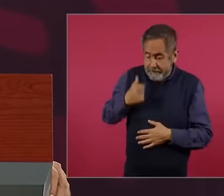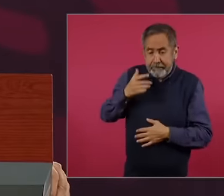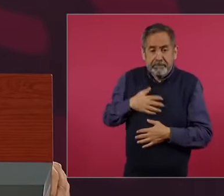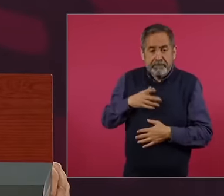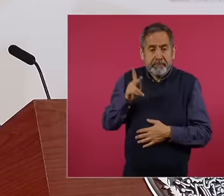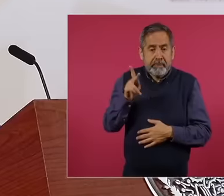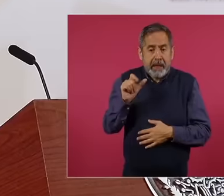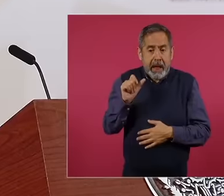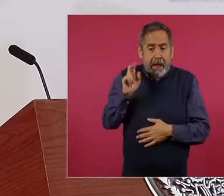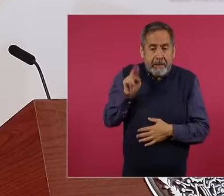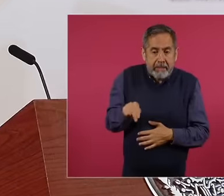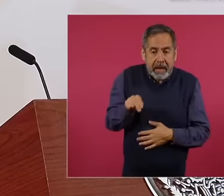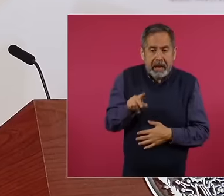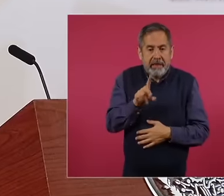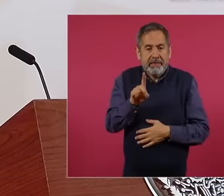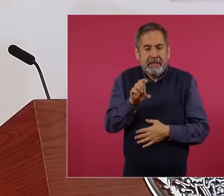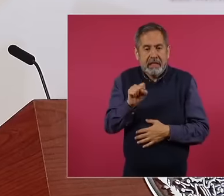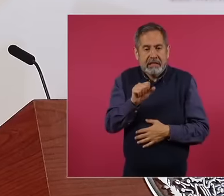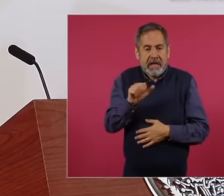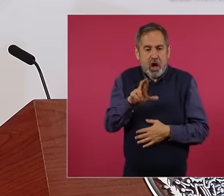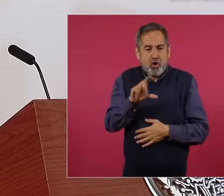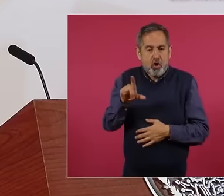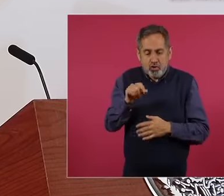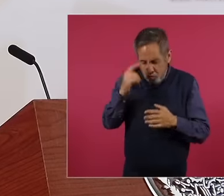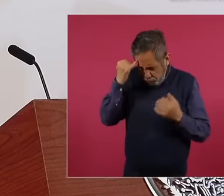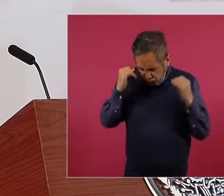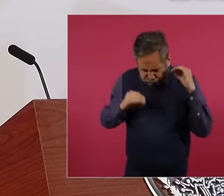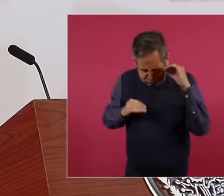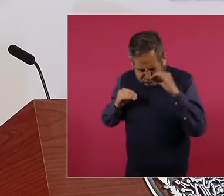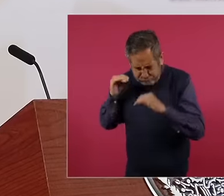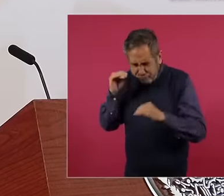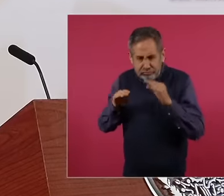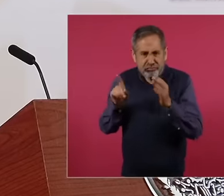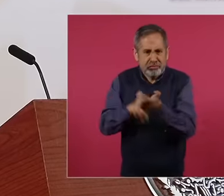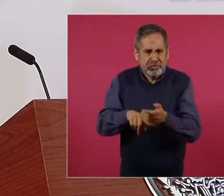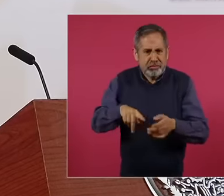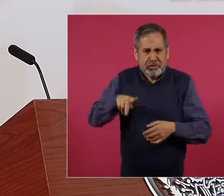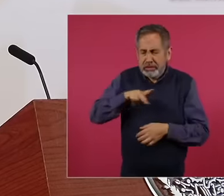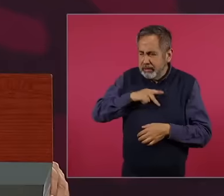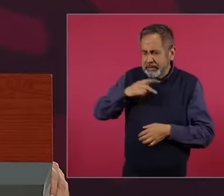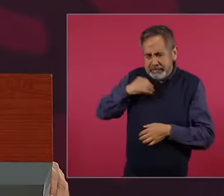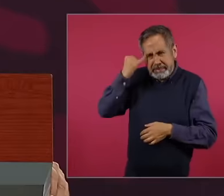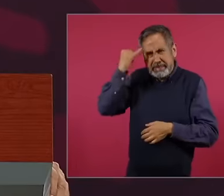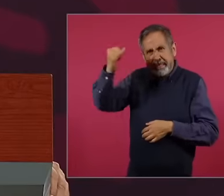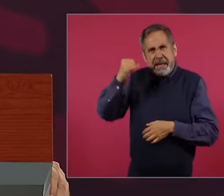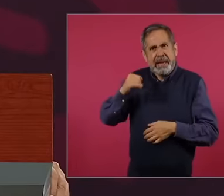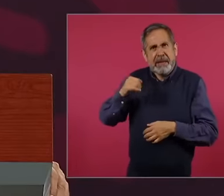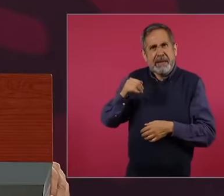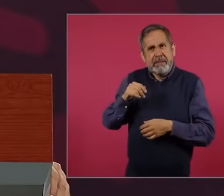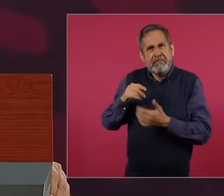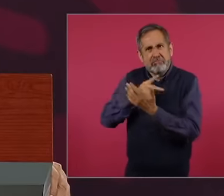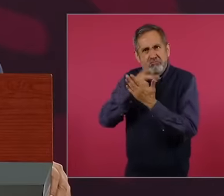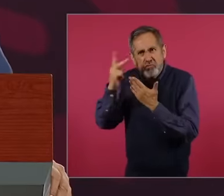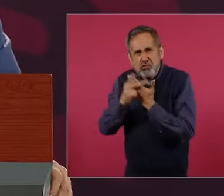development with our own agenda without